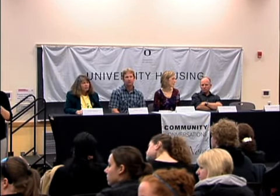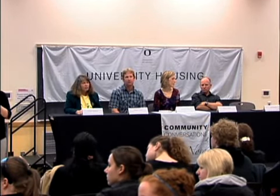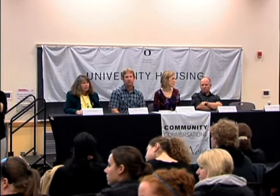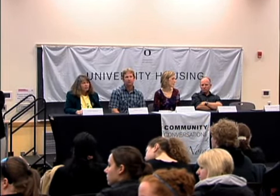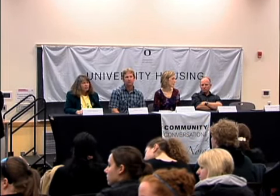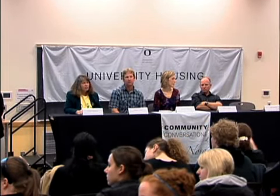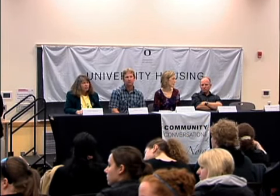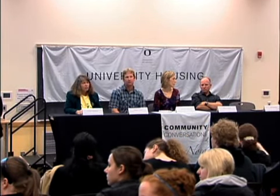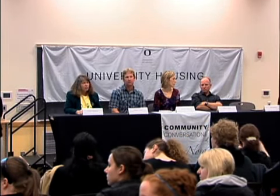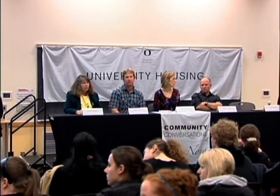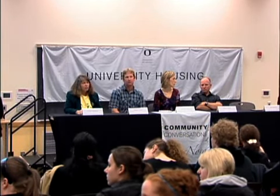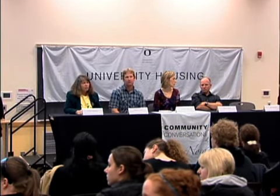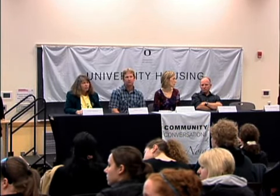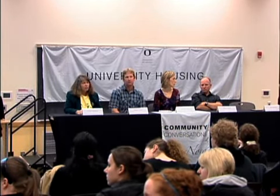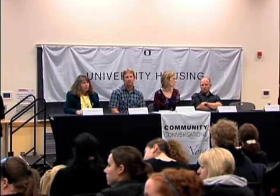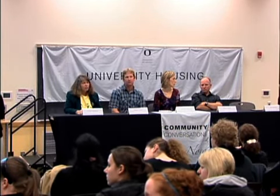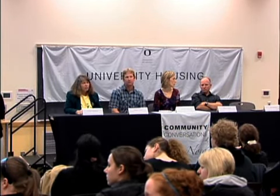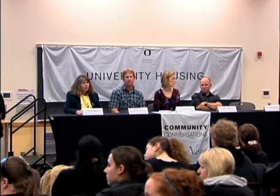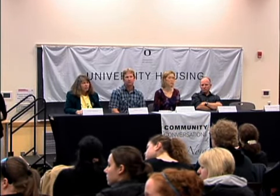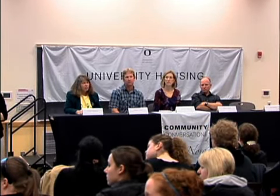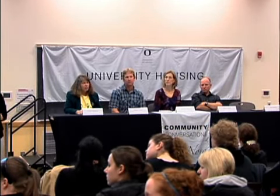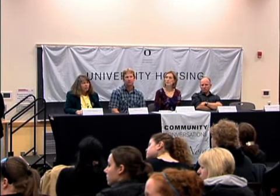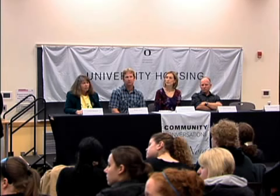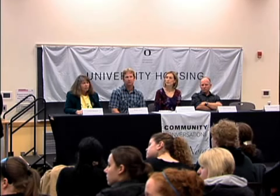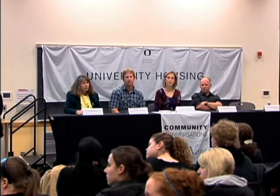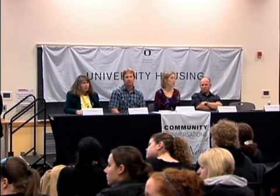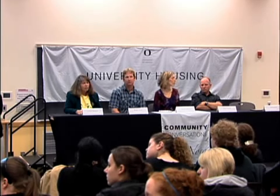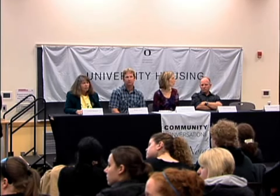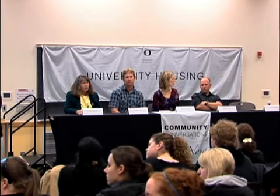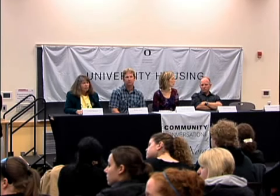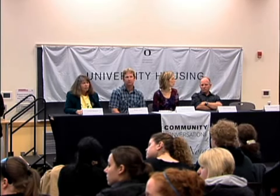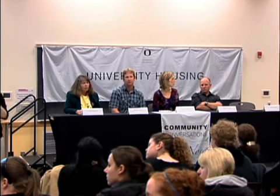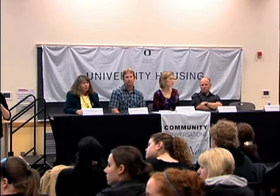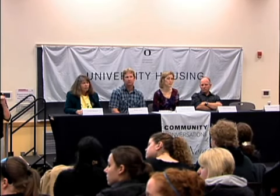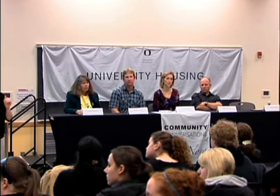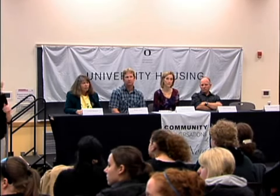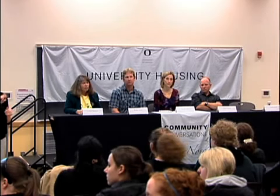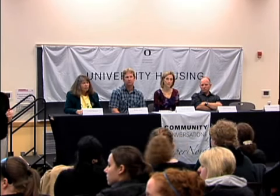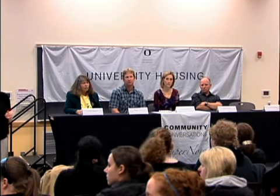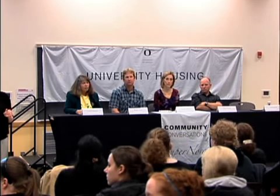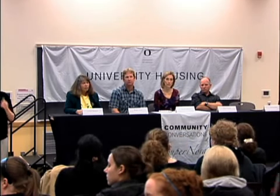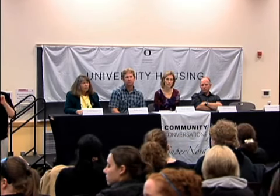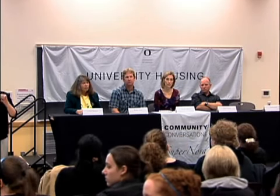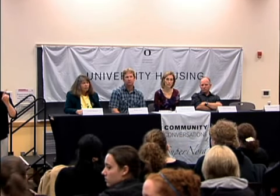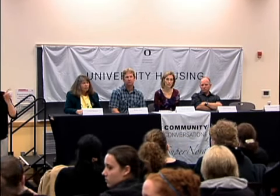GOING TO DIFFERENT COUNTRIES AND STUFF, HOW IS SEEING THAT SIGN